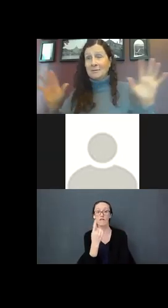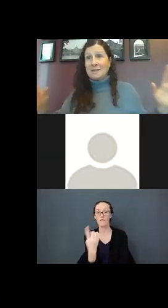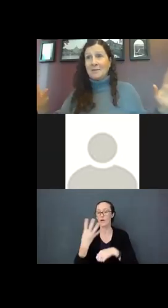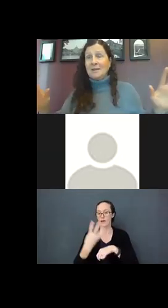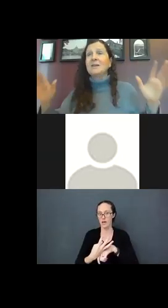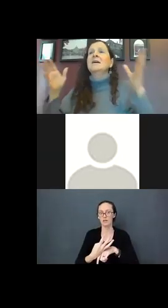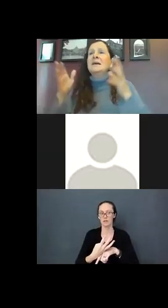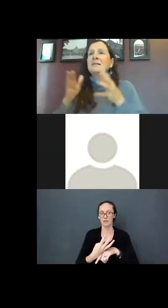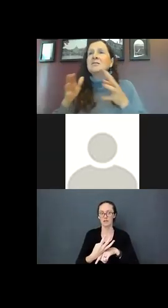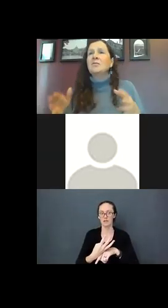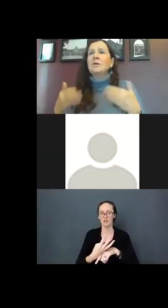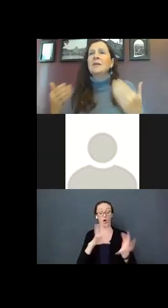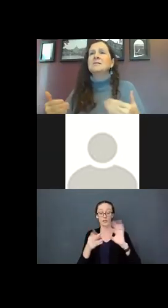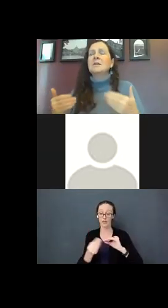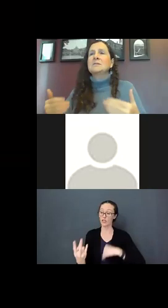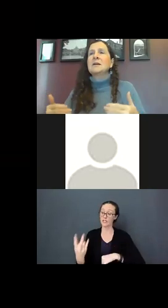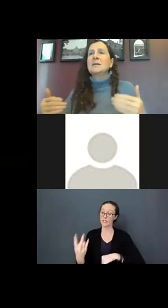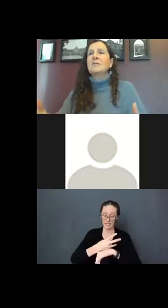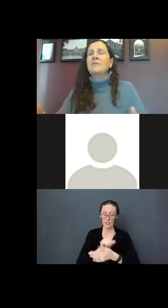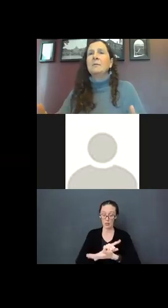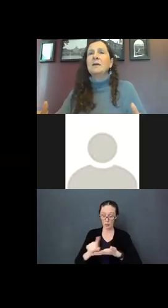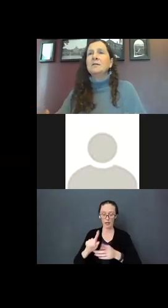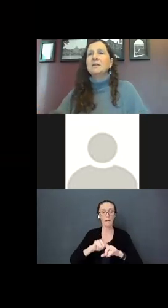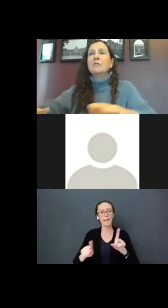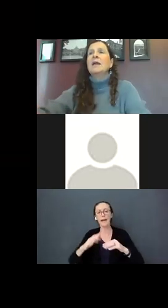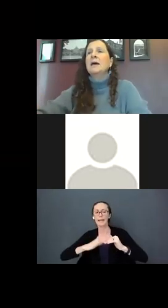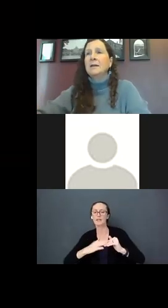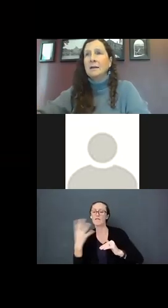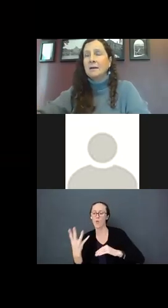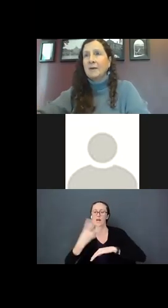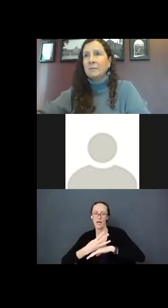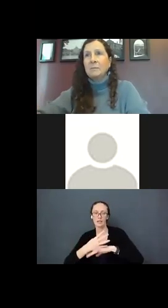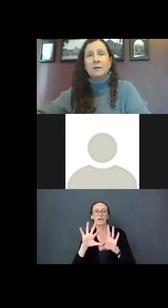that’s7 days, at least 4 days, those days if the family got together for a family meal.